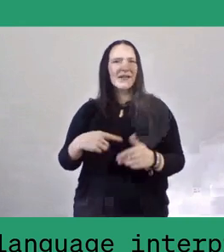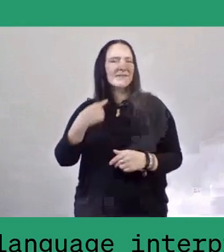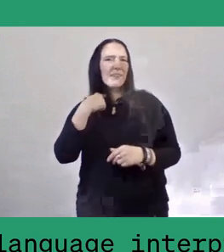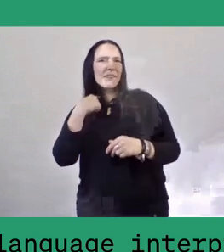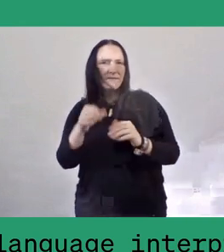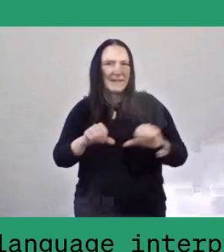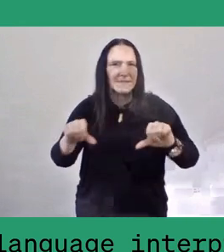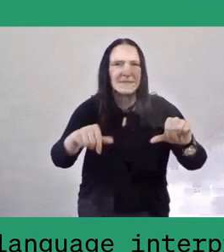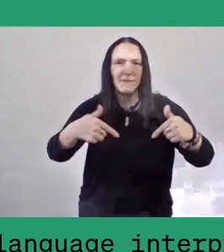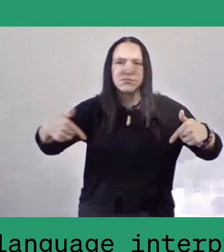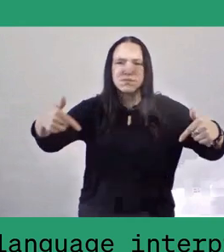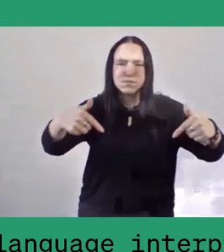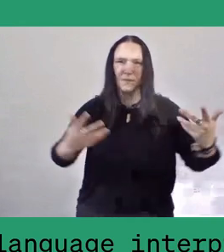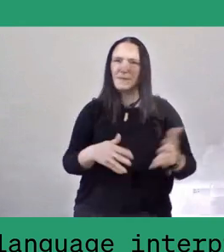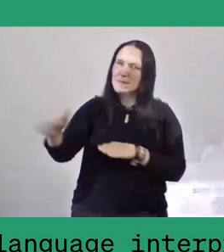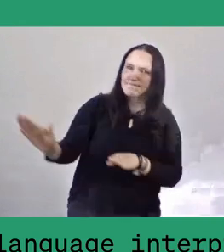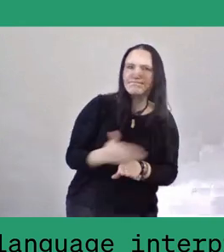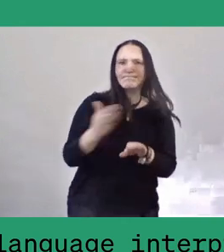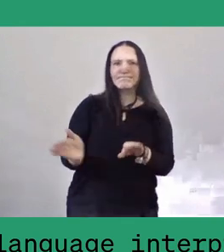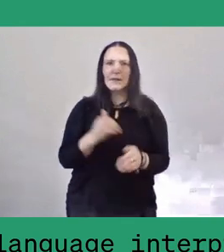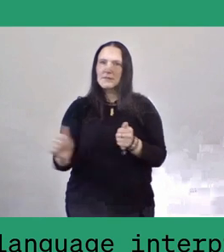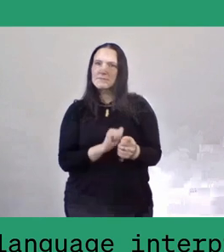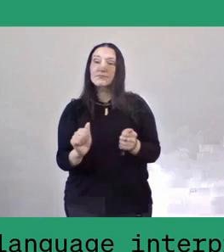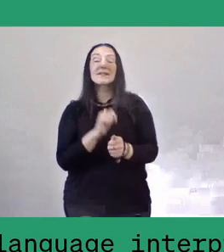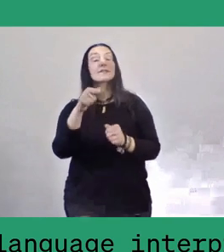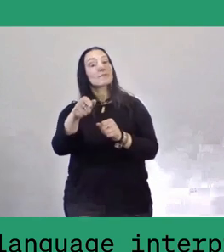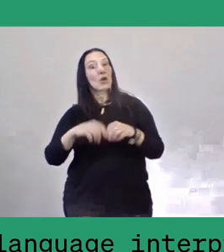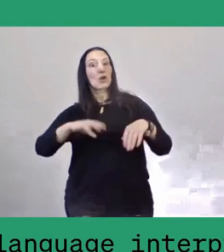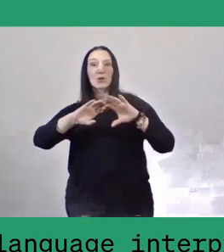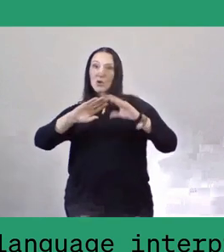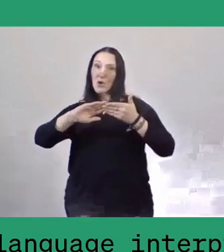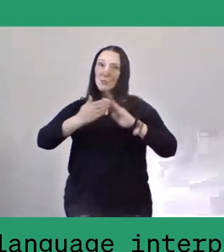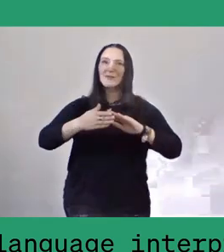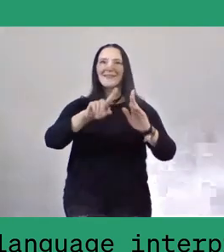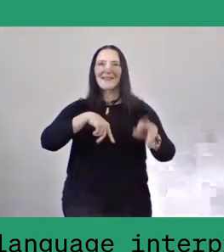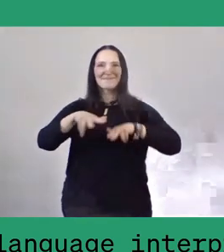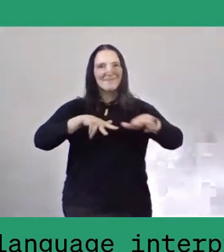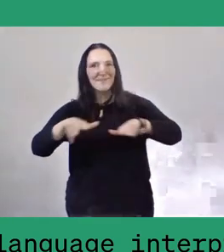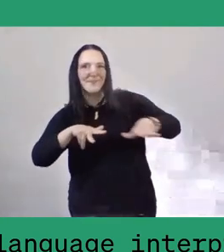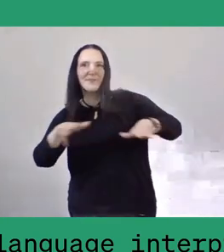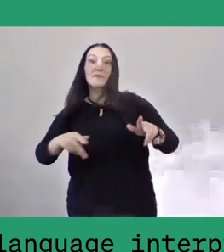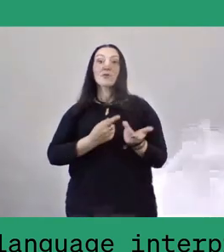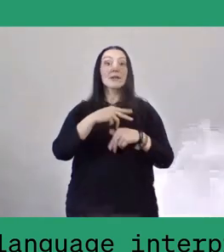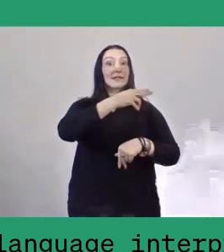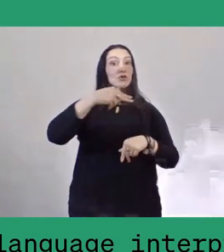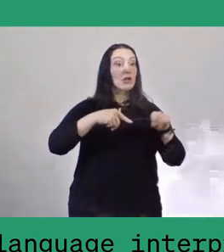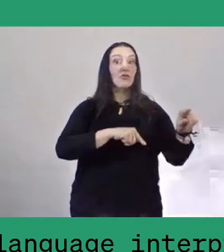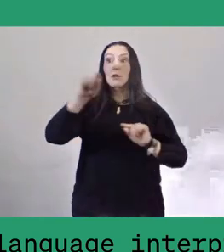Since 1993, he has worked as a community organiser in various locations throughout Indonesia